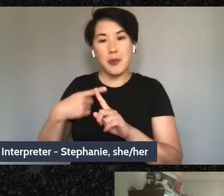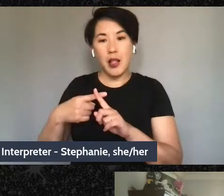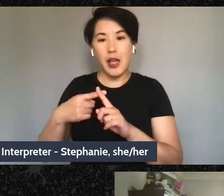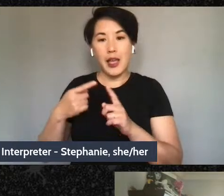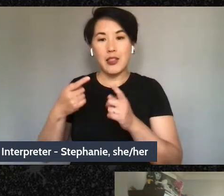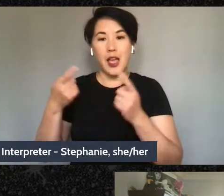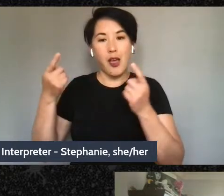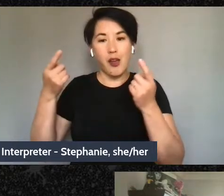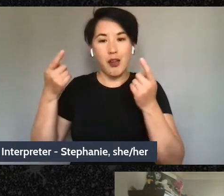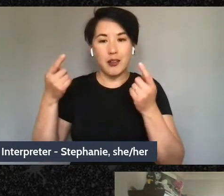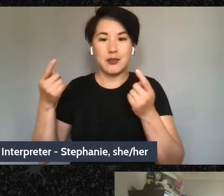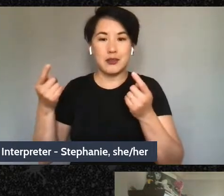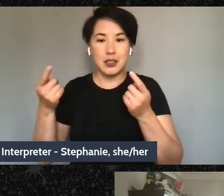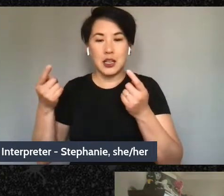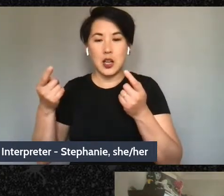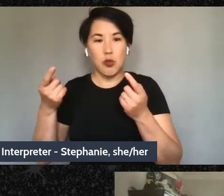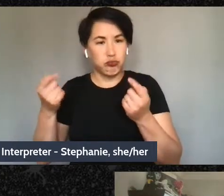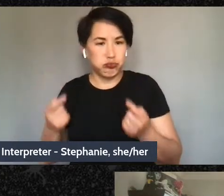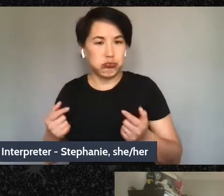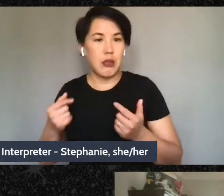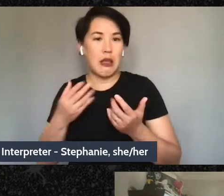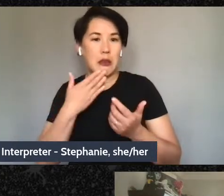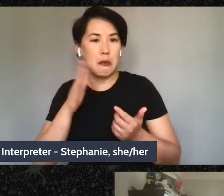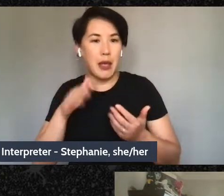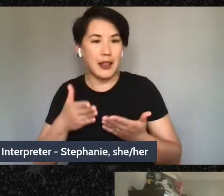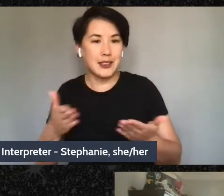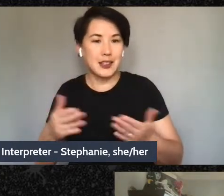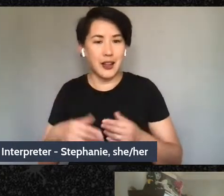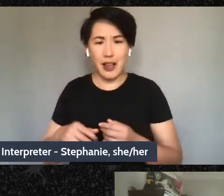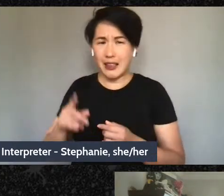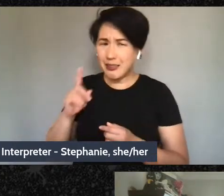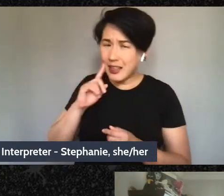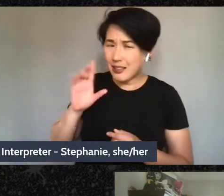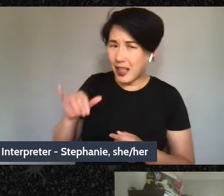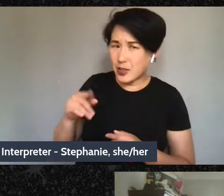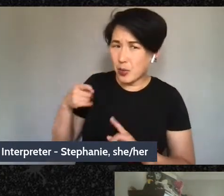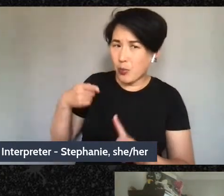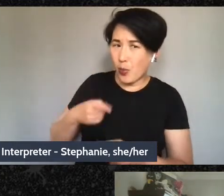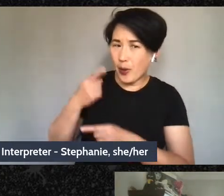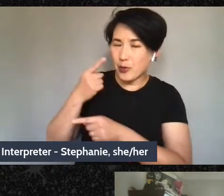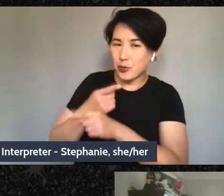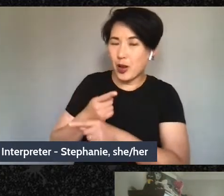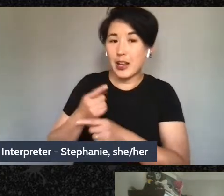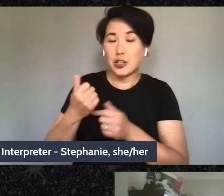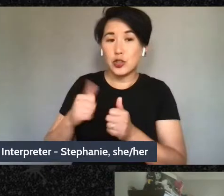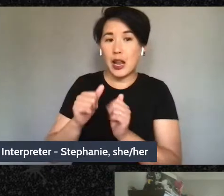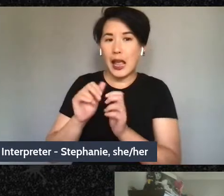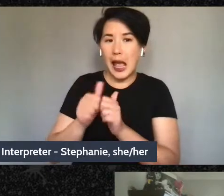you're asking how can we weed out the bad - the good elements and the bad elements in our soil?